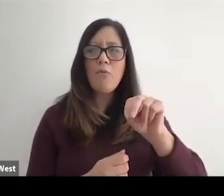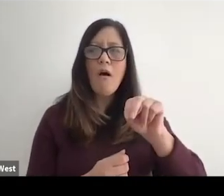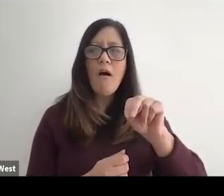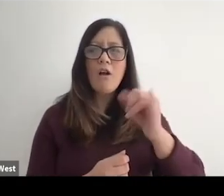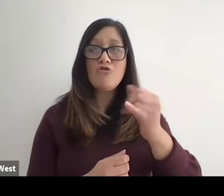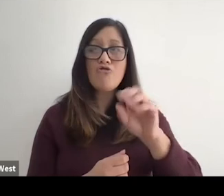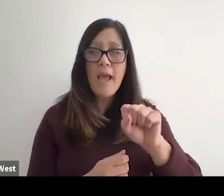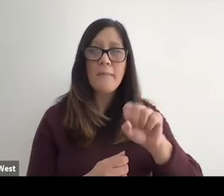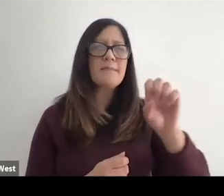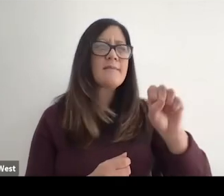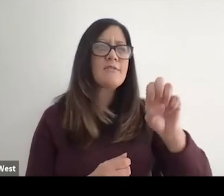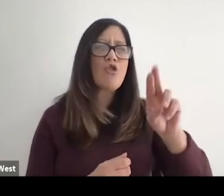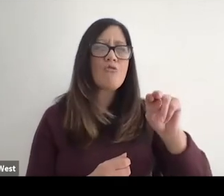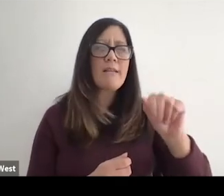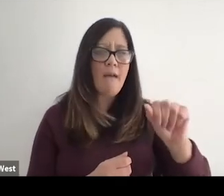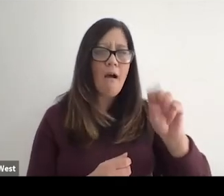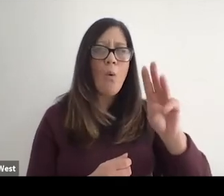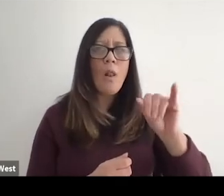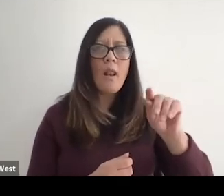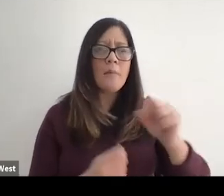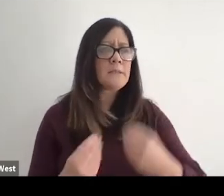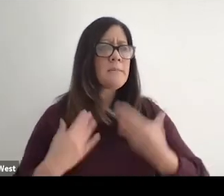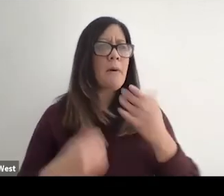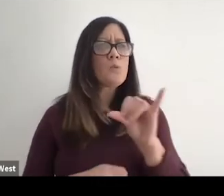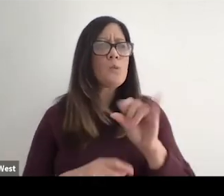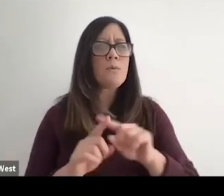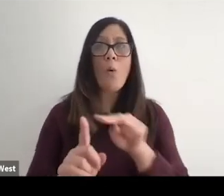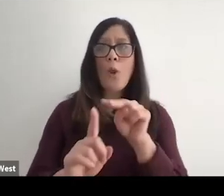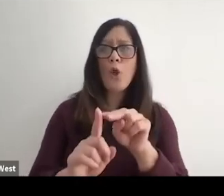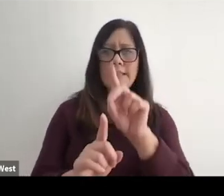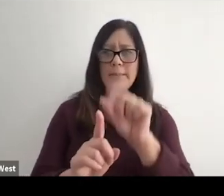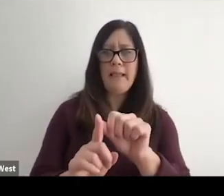Serena Williams also inspire as well. But we look at a person with disability